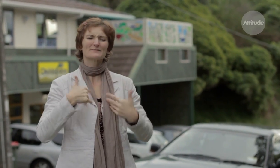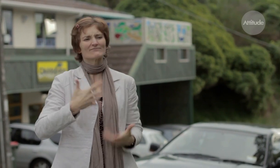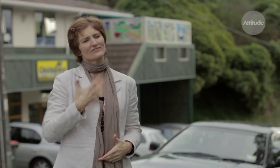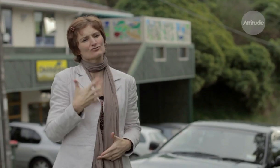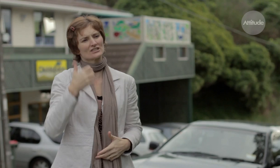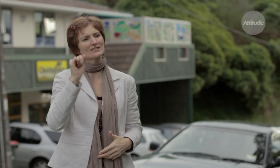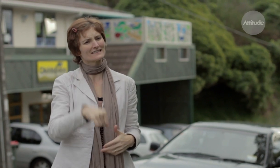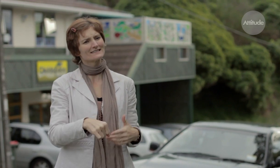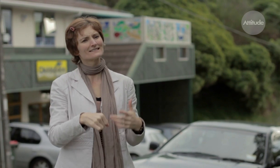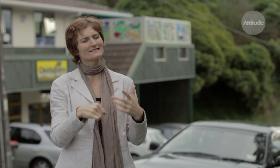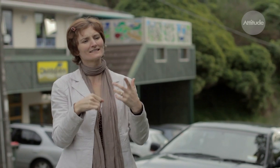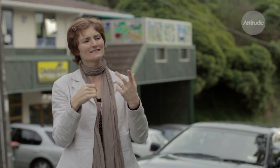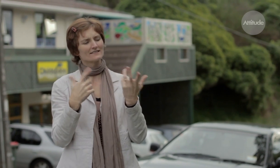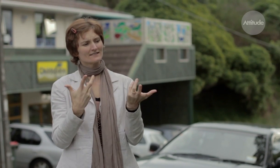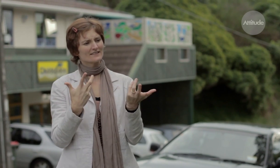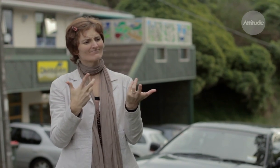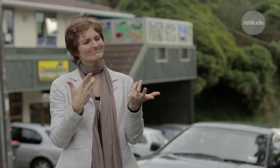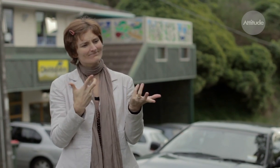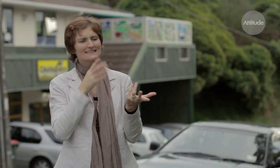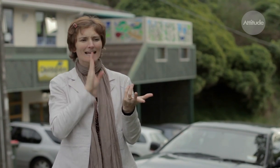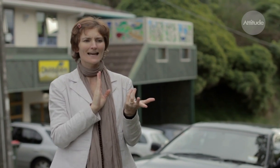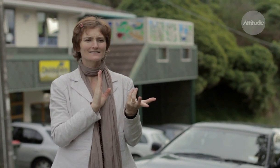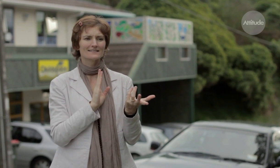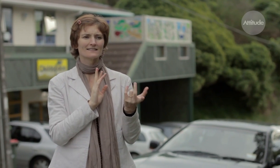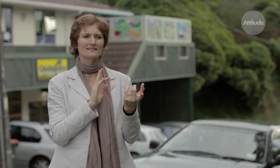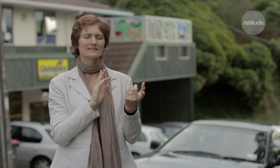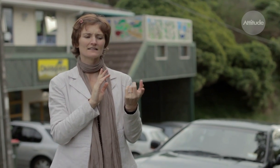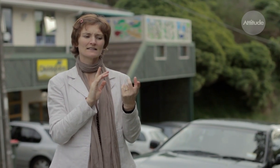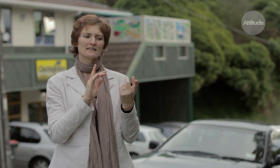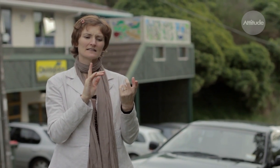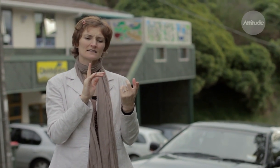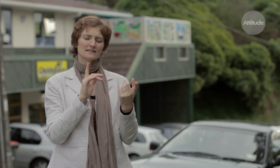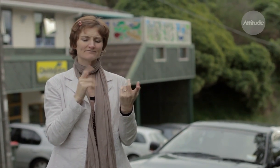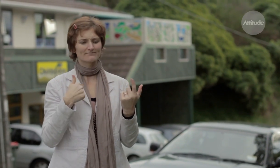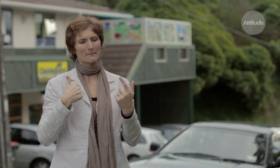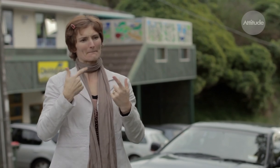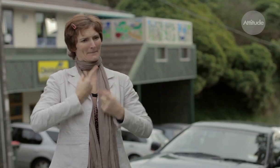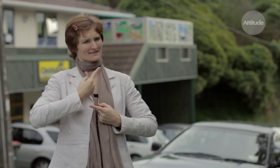And that certainly frustrates me. It’s sad, I’m used to this after years of similar